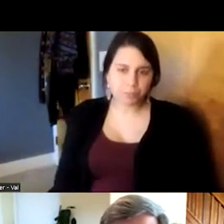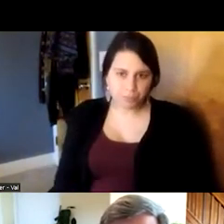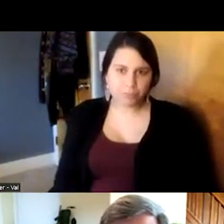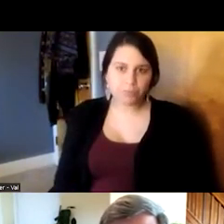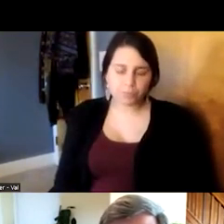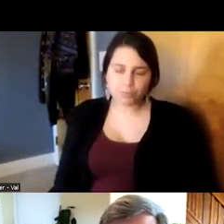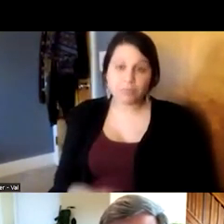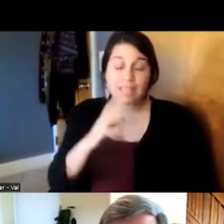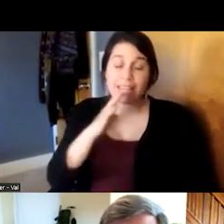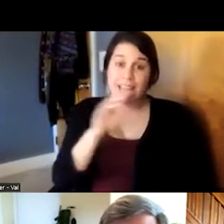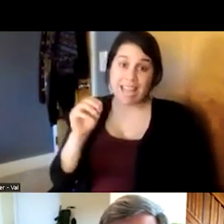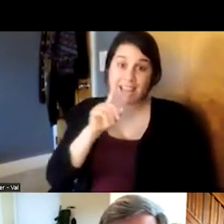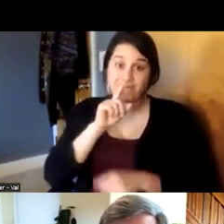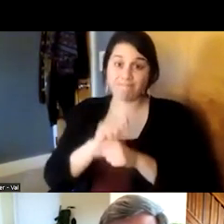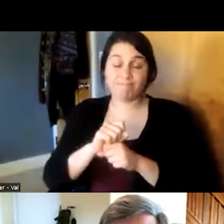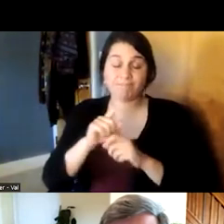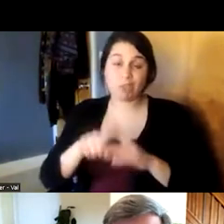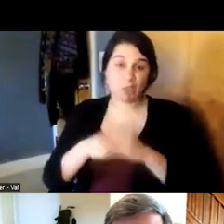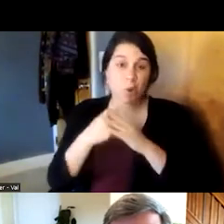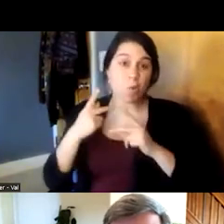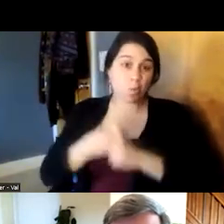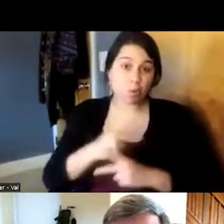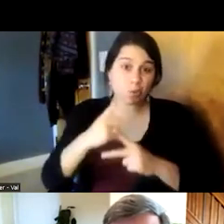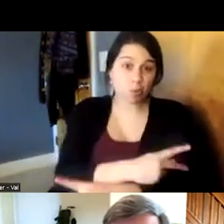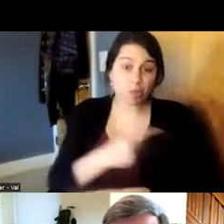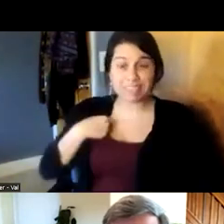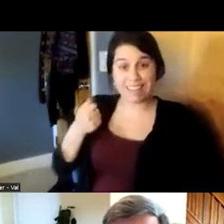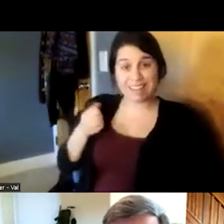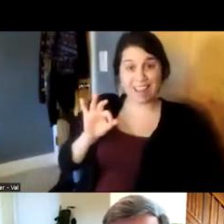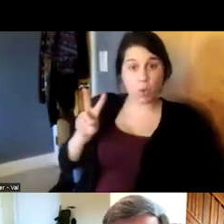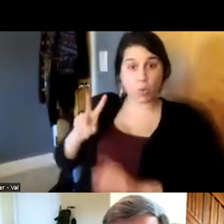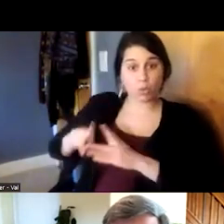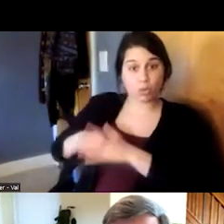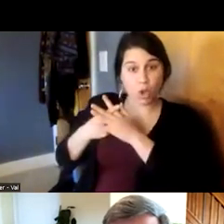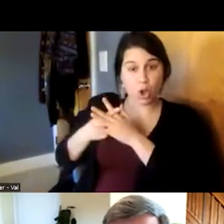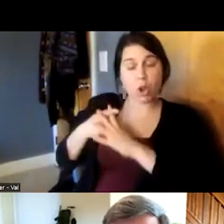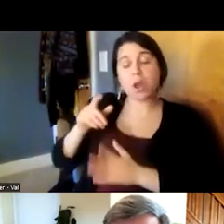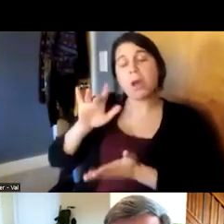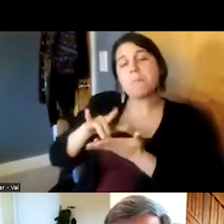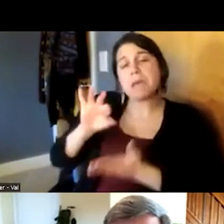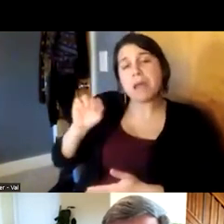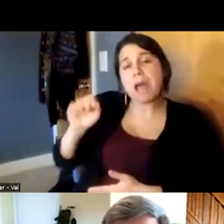worse i started here in 92 we began to see drug overdoses in the mid 90s and they've been going up